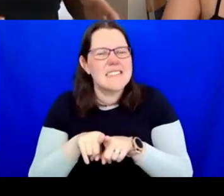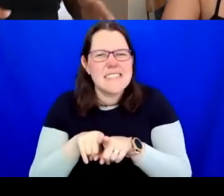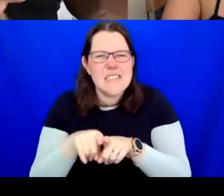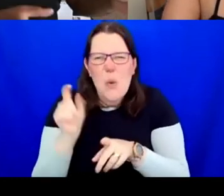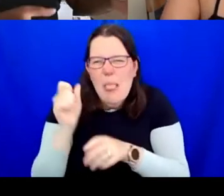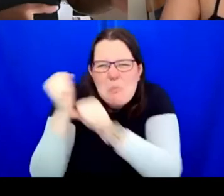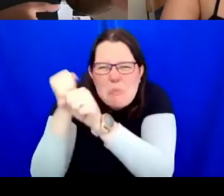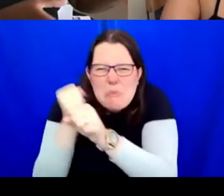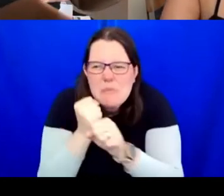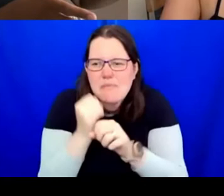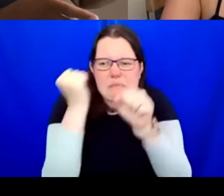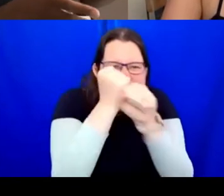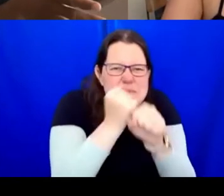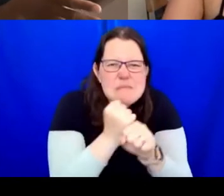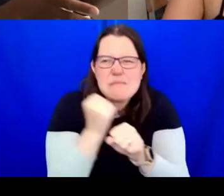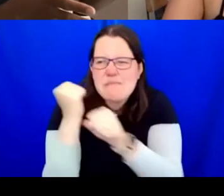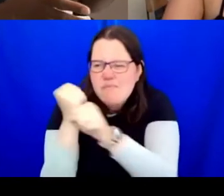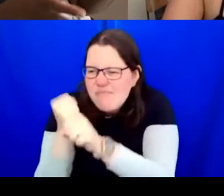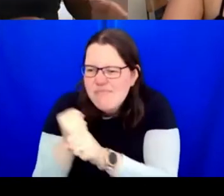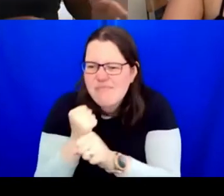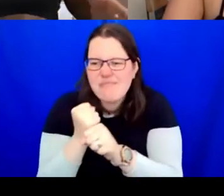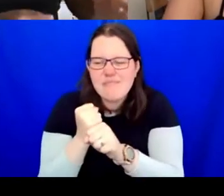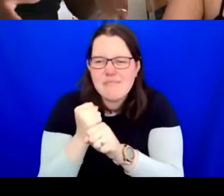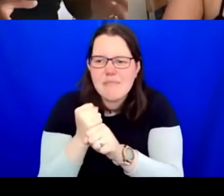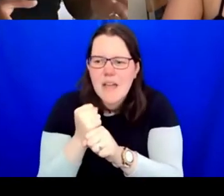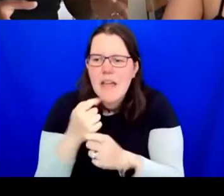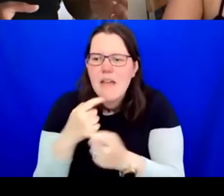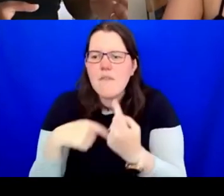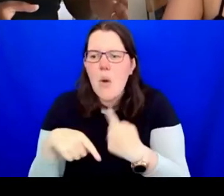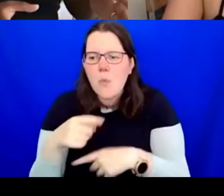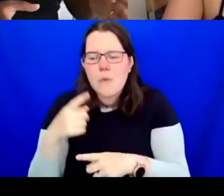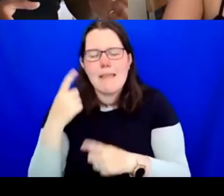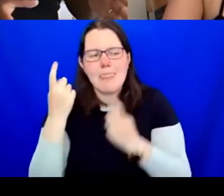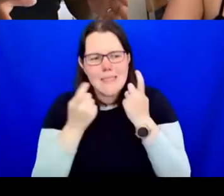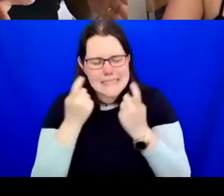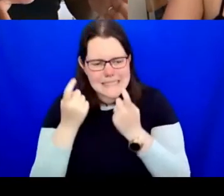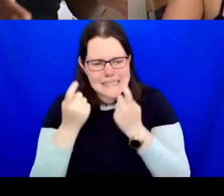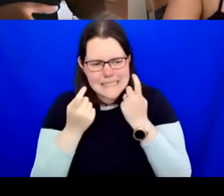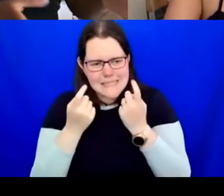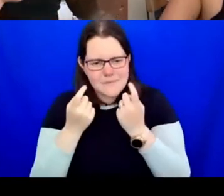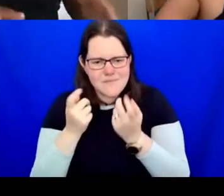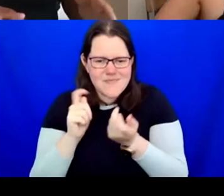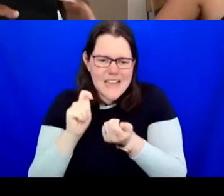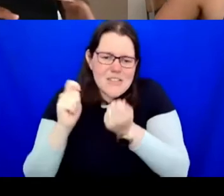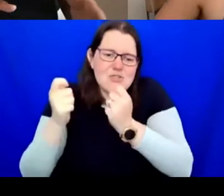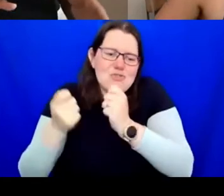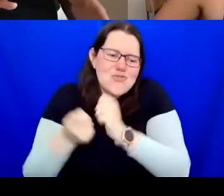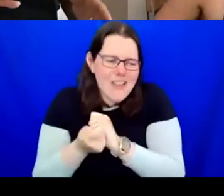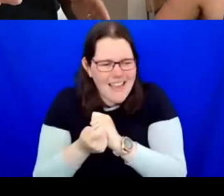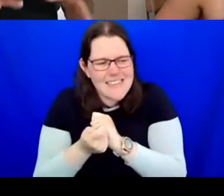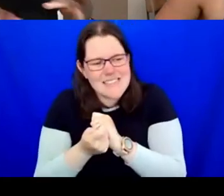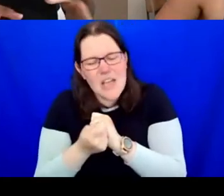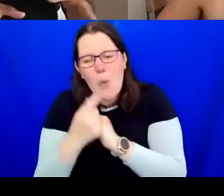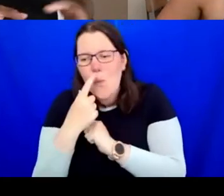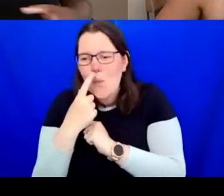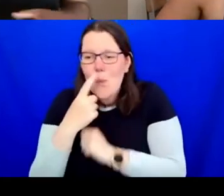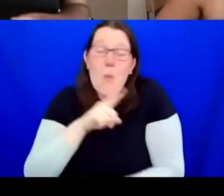of changes that were being offered it was always about the motive was about still enabling us to